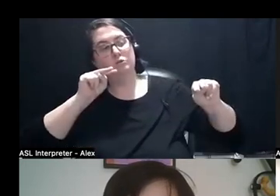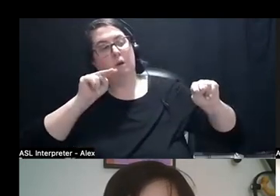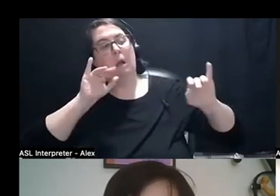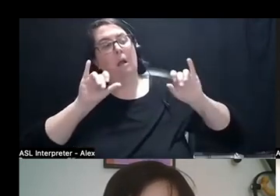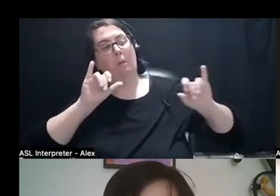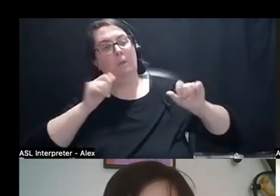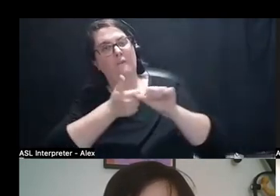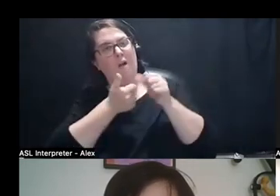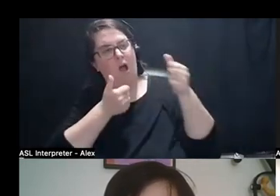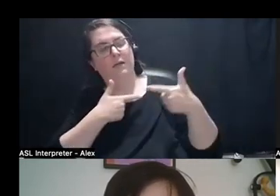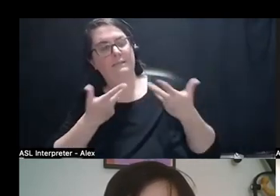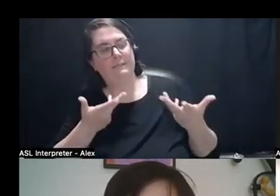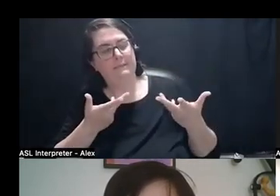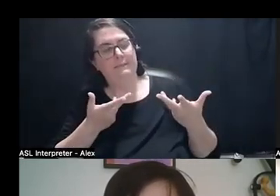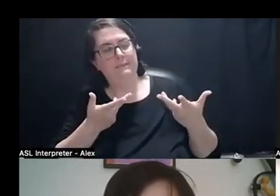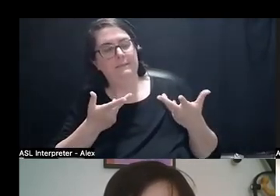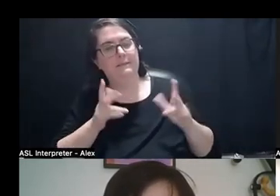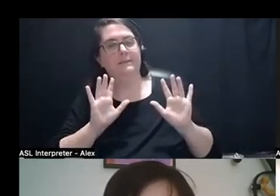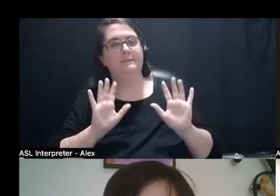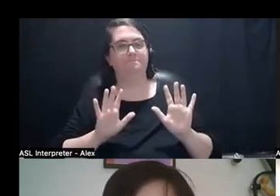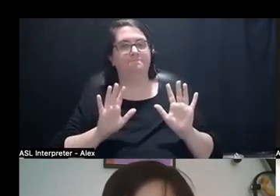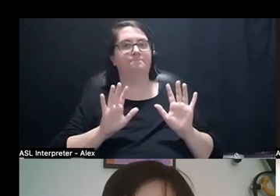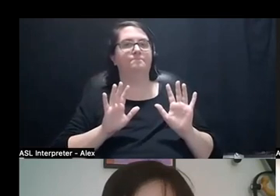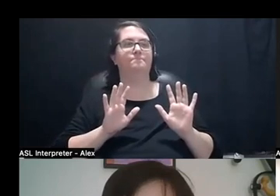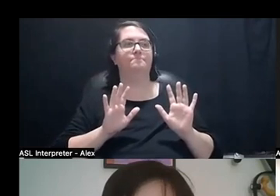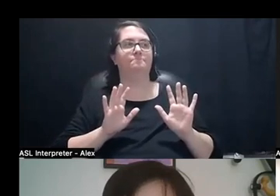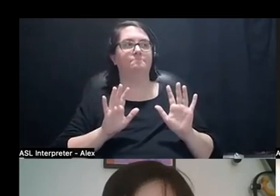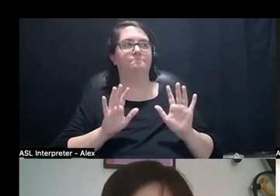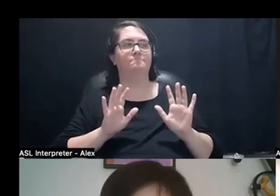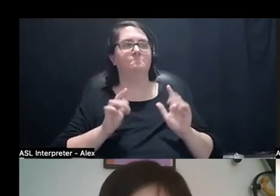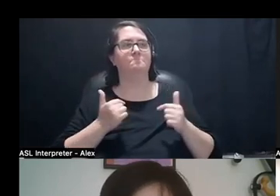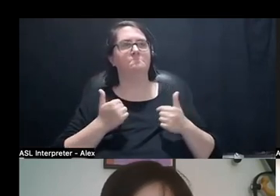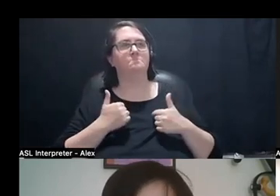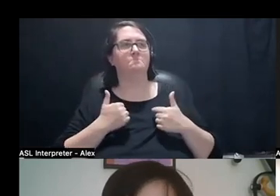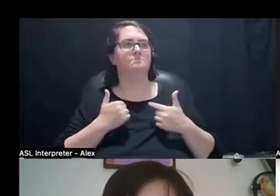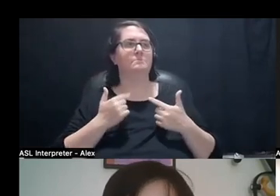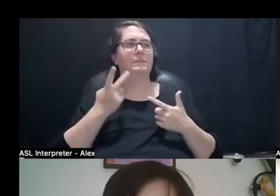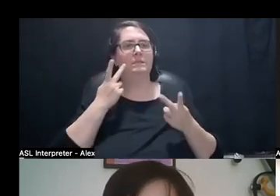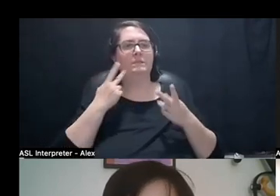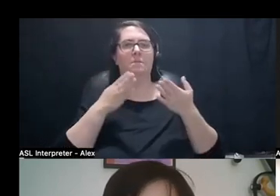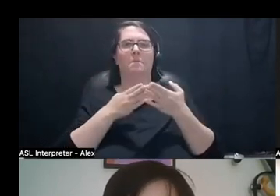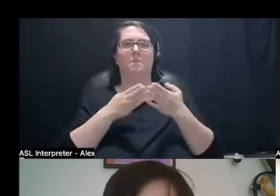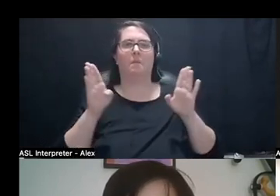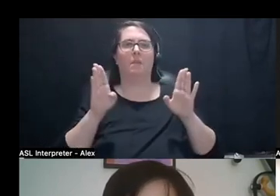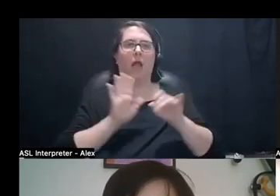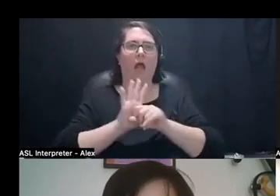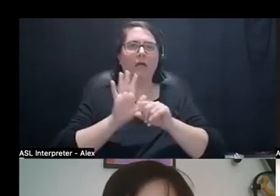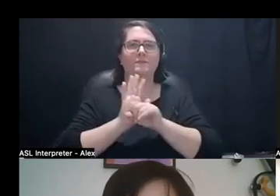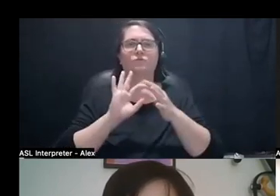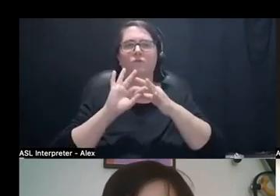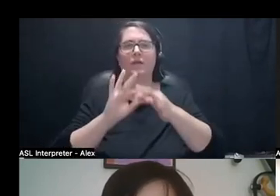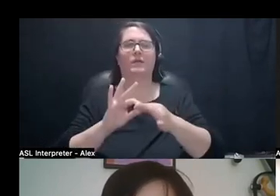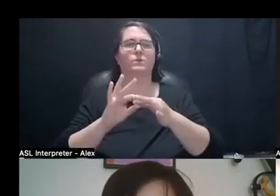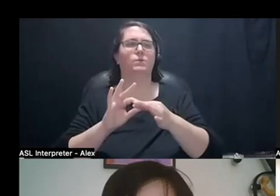and I, and then you know, just leading to a lot of the public activism around taking down monuments.